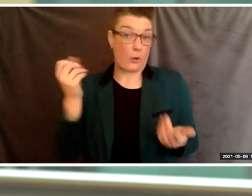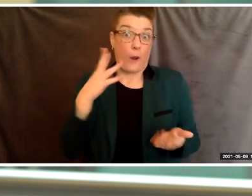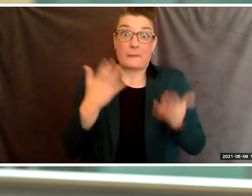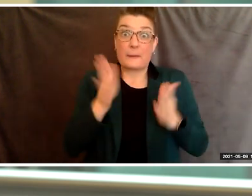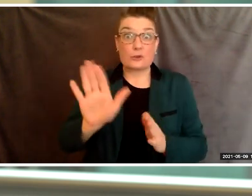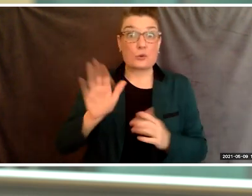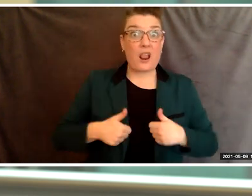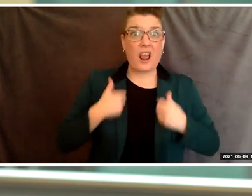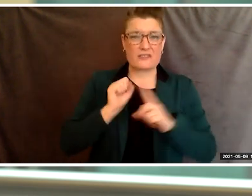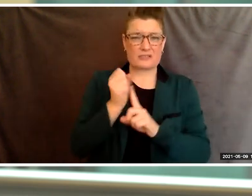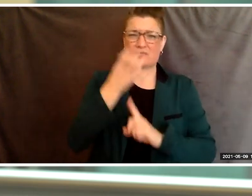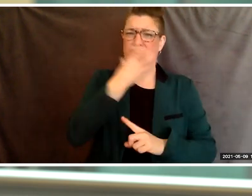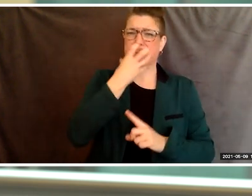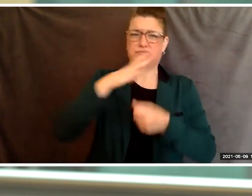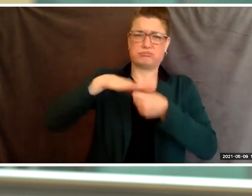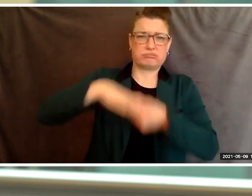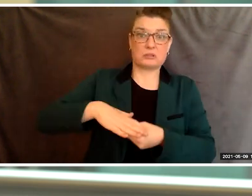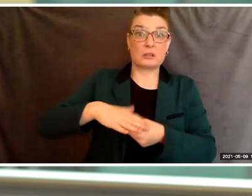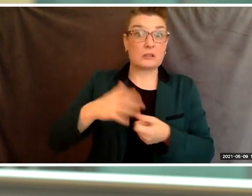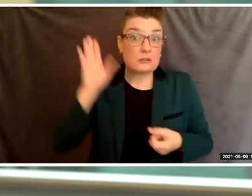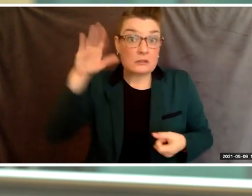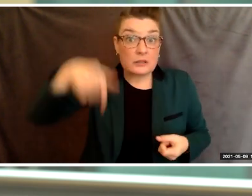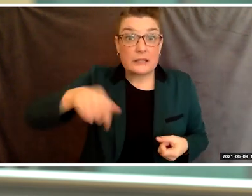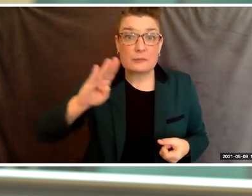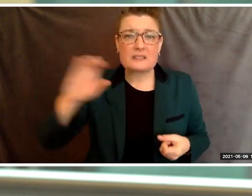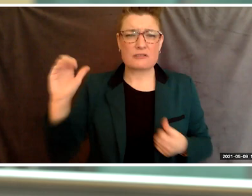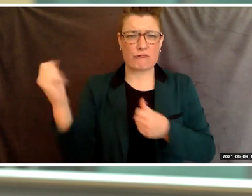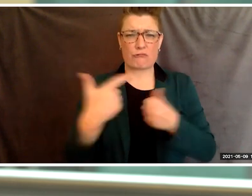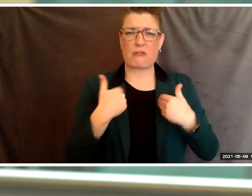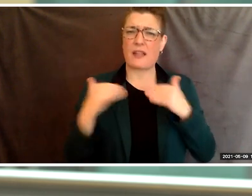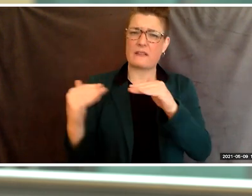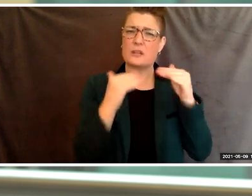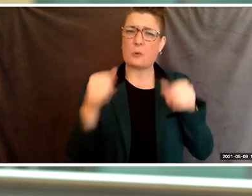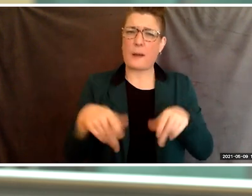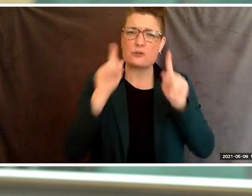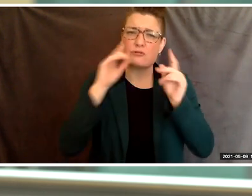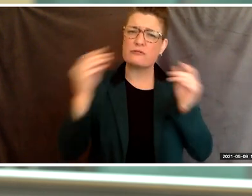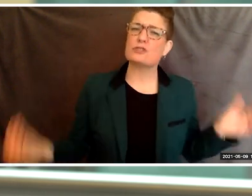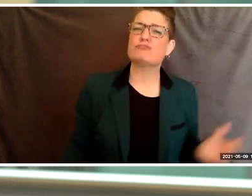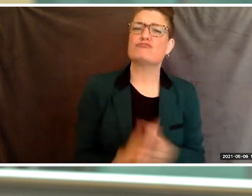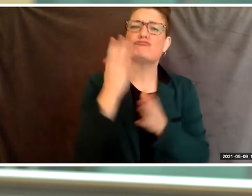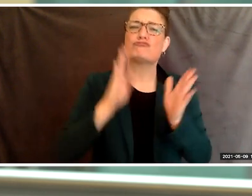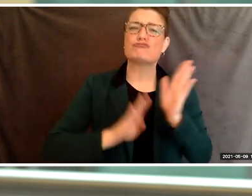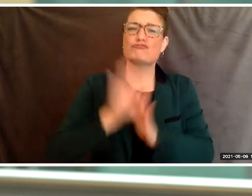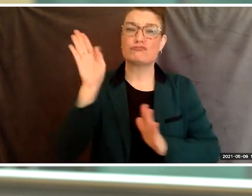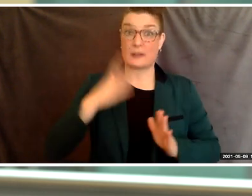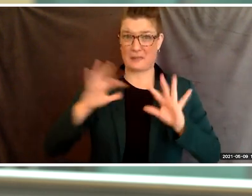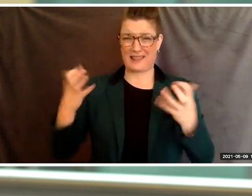Berkeley City College has given us all an equal opportunity to flourish. My classes were all beautifully diverse with different ages,